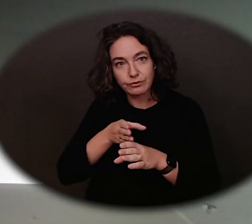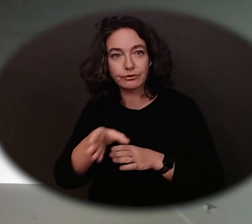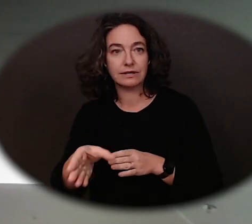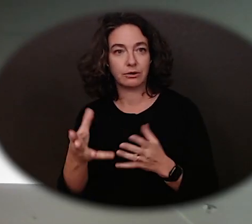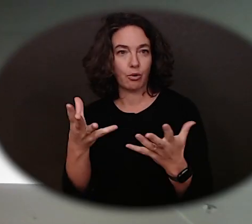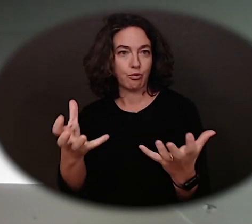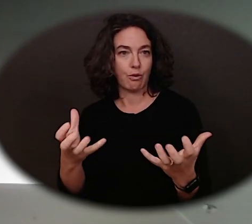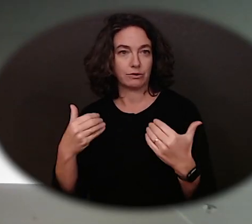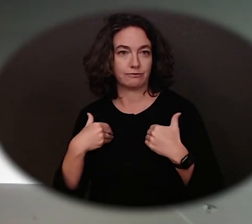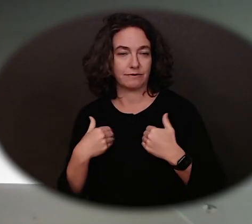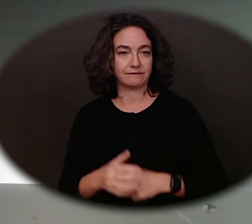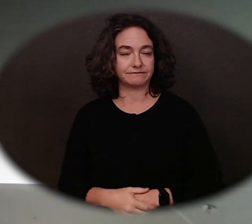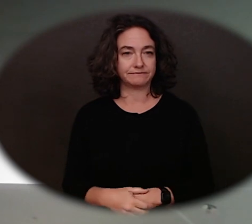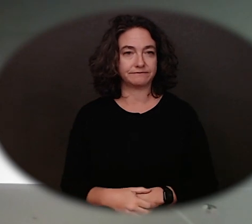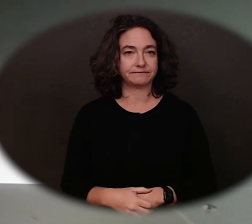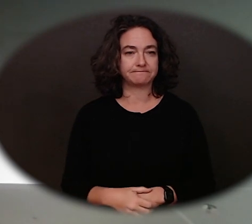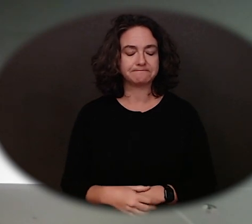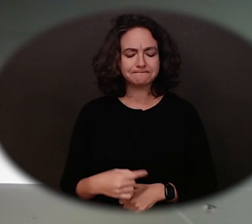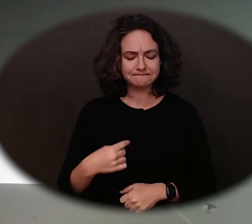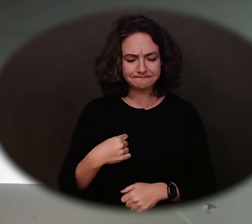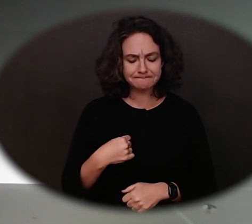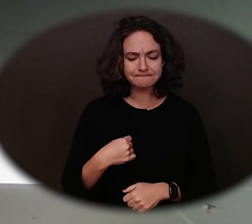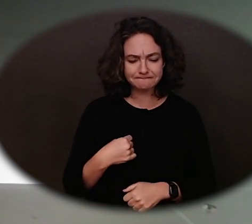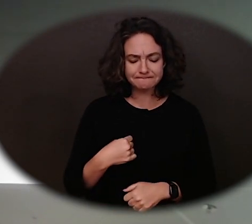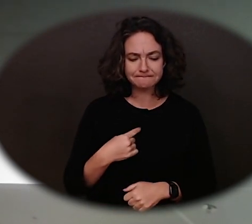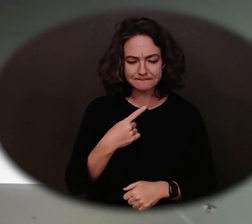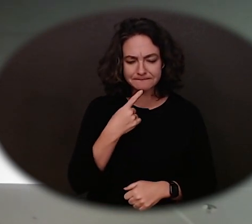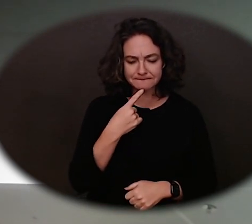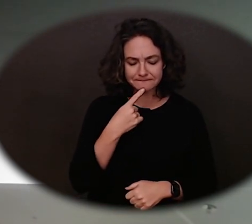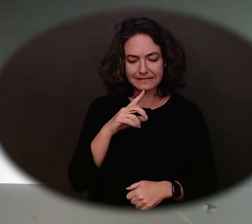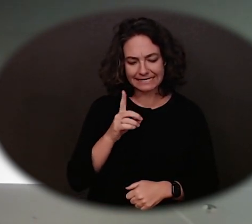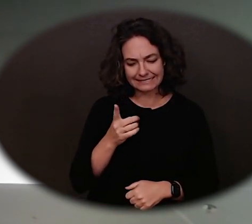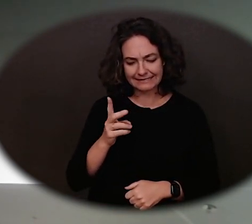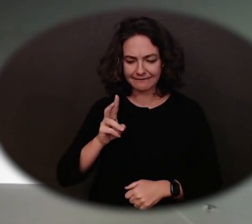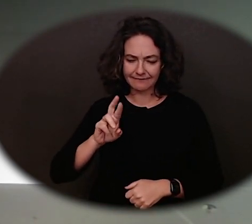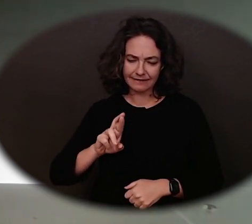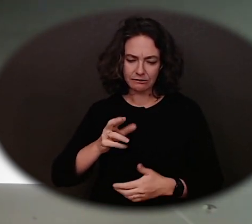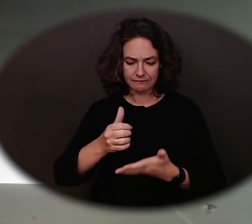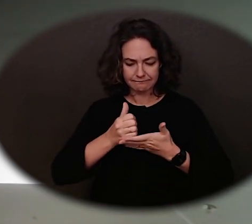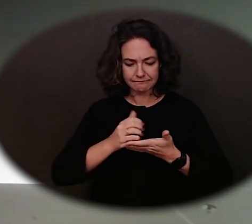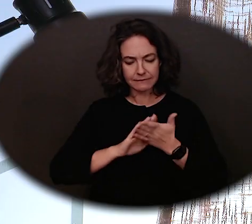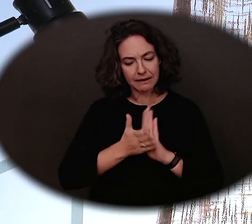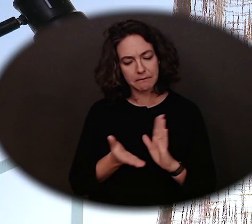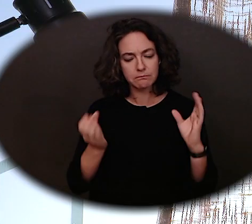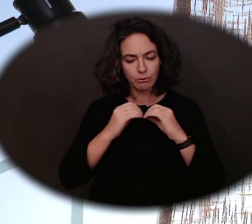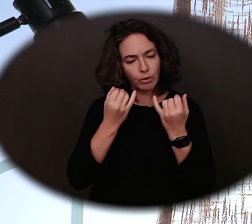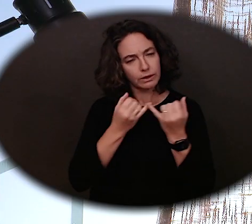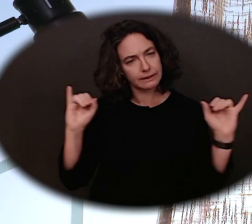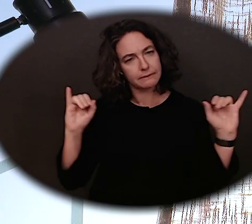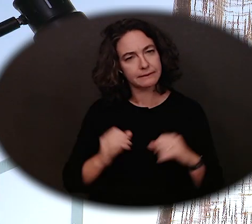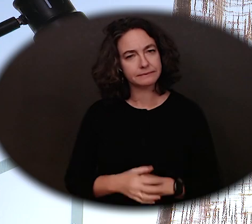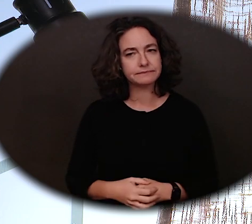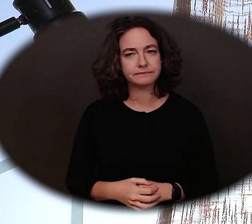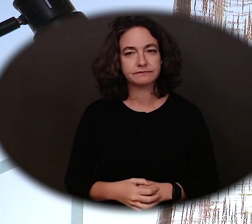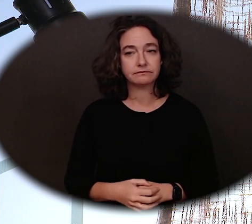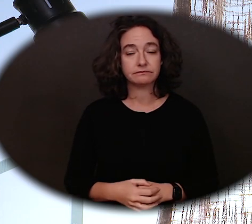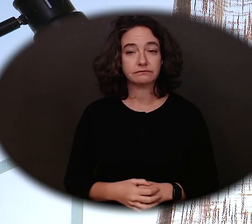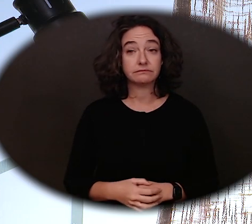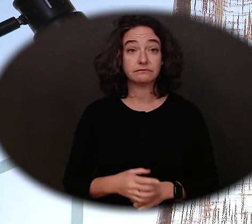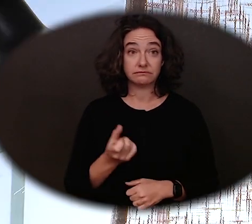I would say DVR has helped me become more independent. In order for them to help you.